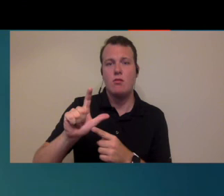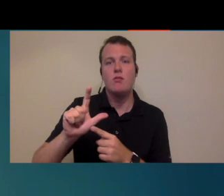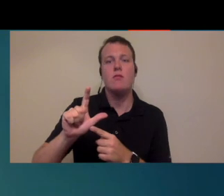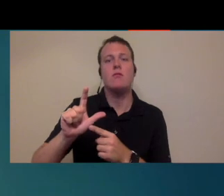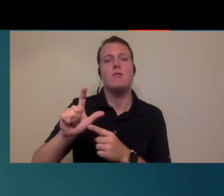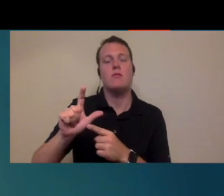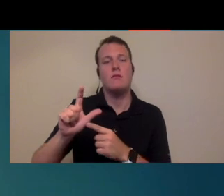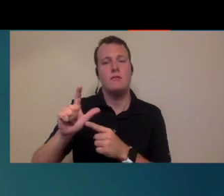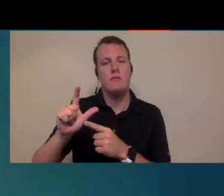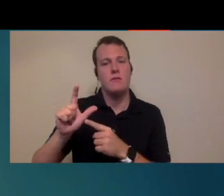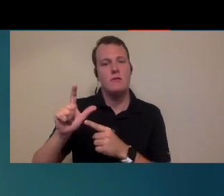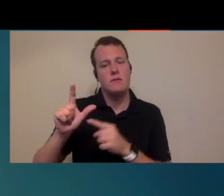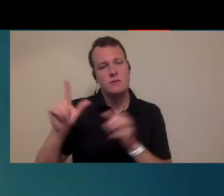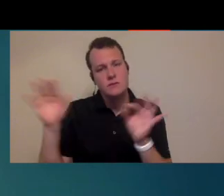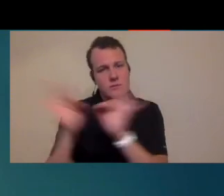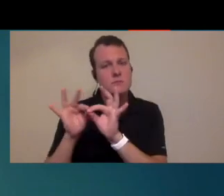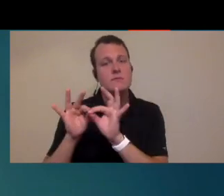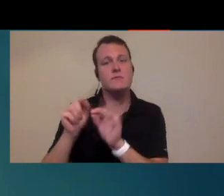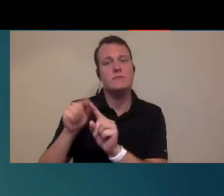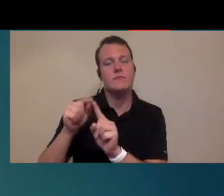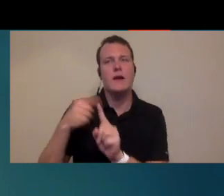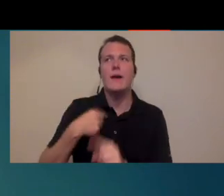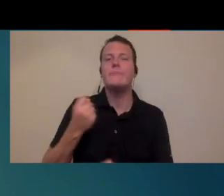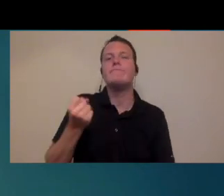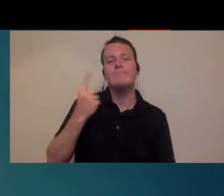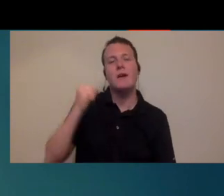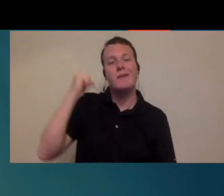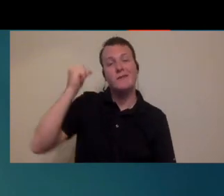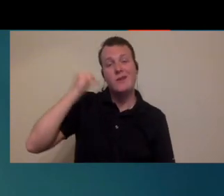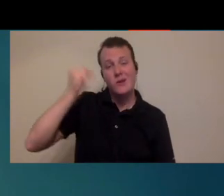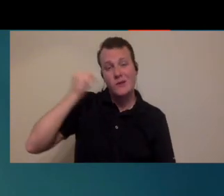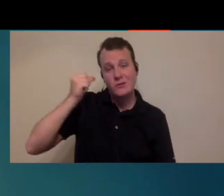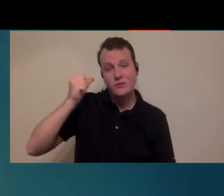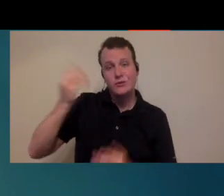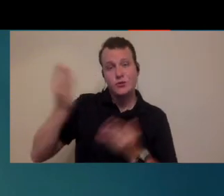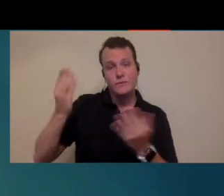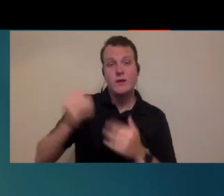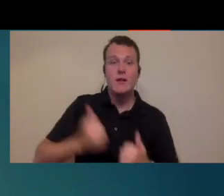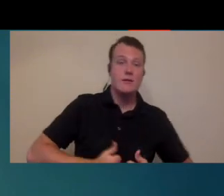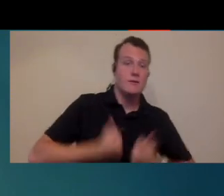essential service and I realize that audiology services are not life and